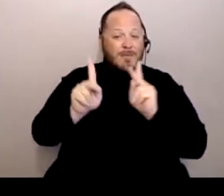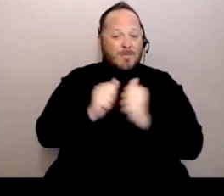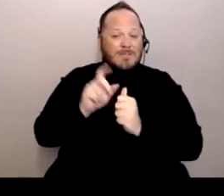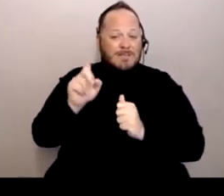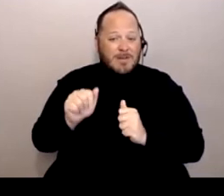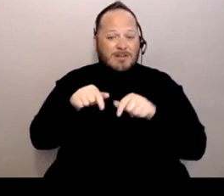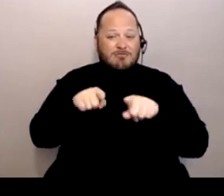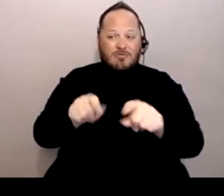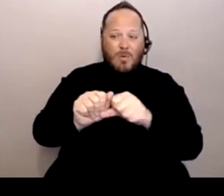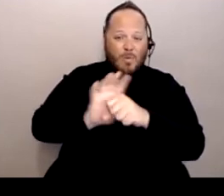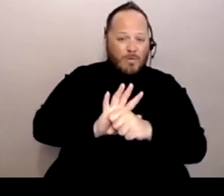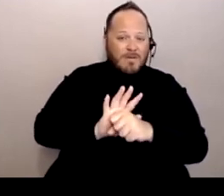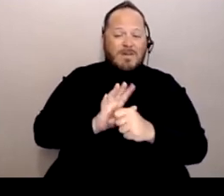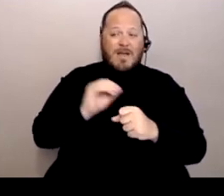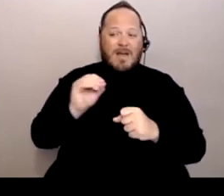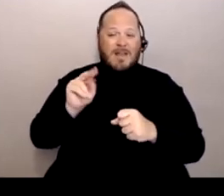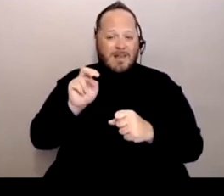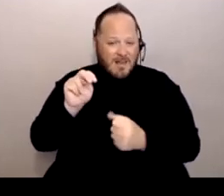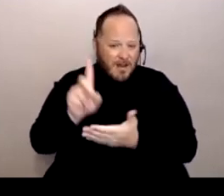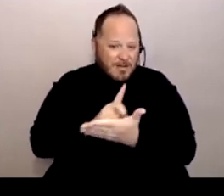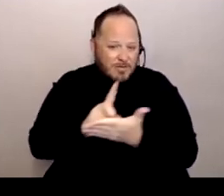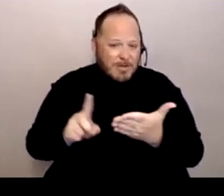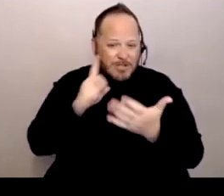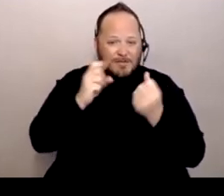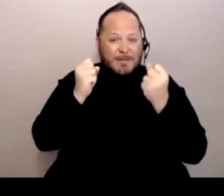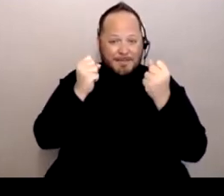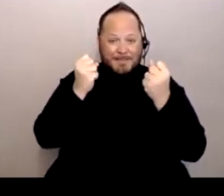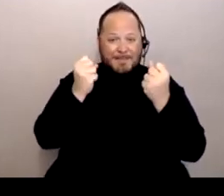and non-discrimination for many communities.